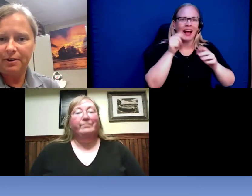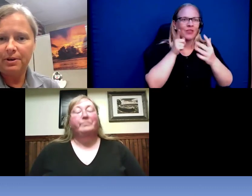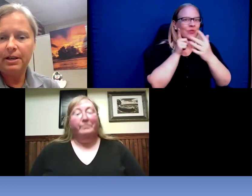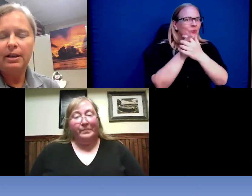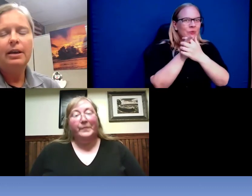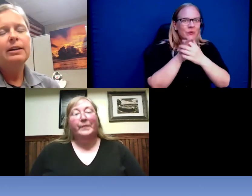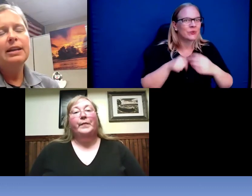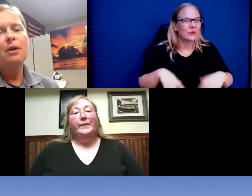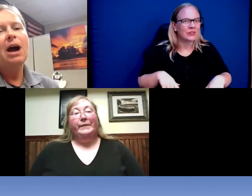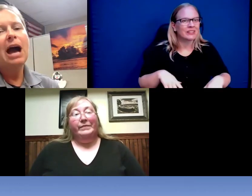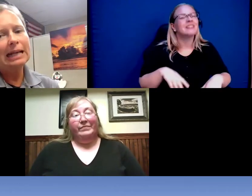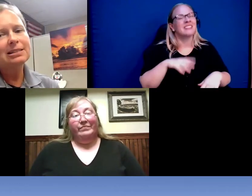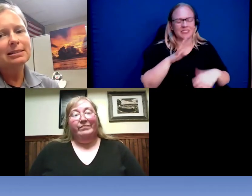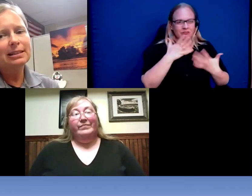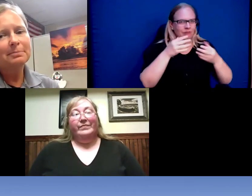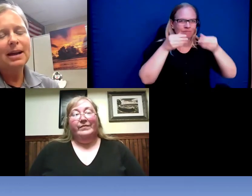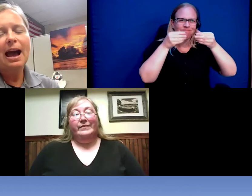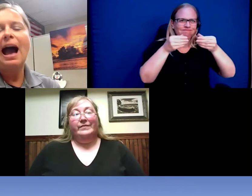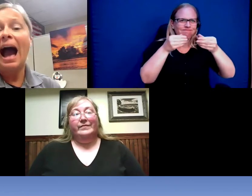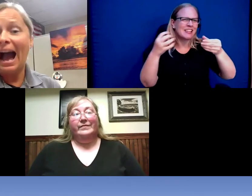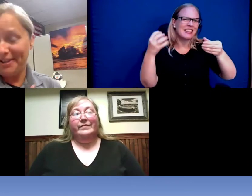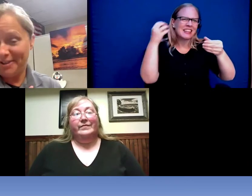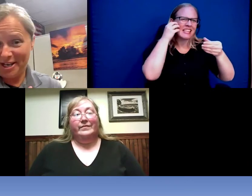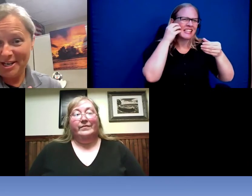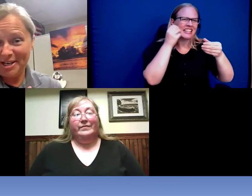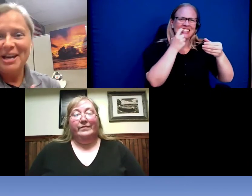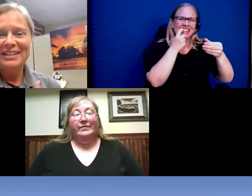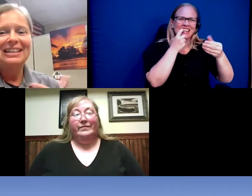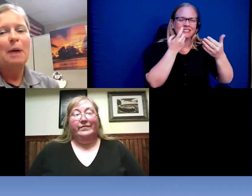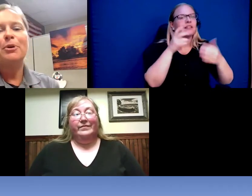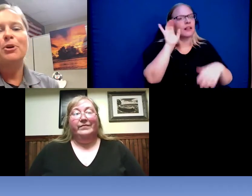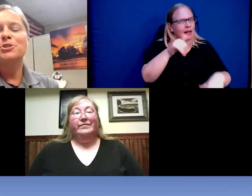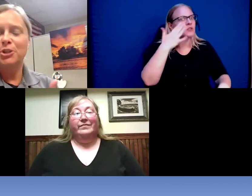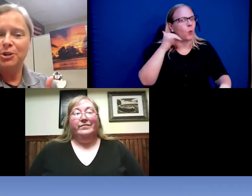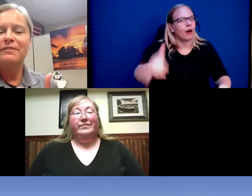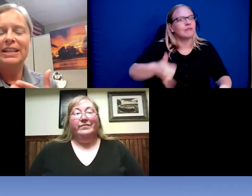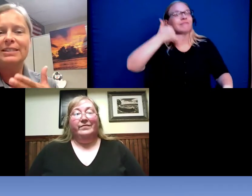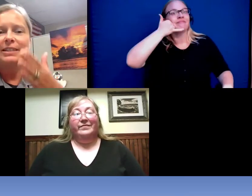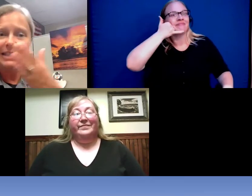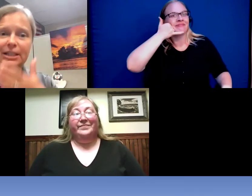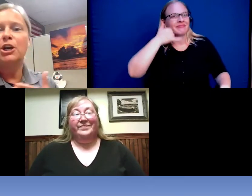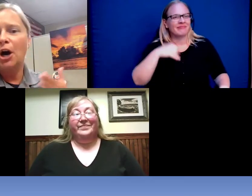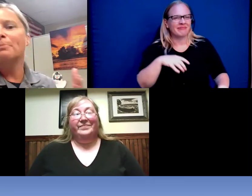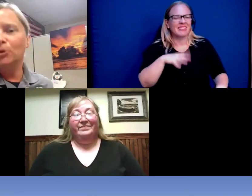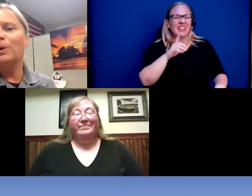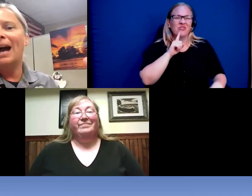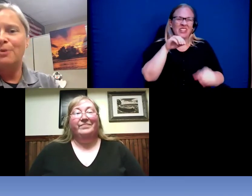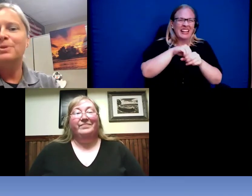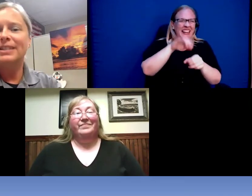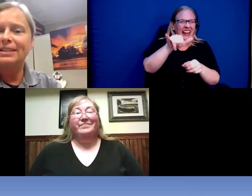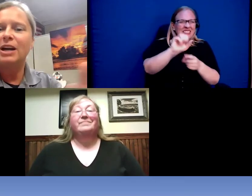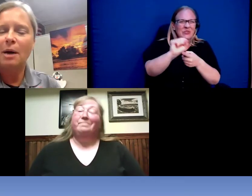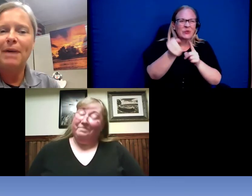. Now, honestly, I think that that person could have easily come around and come